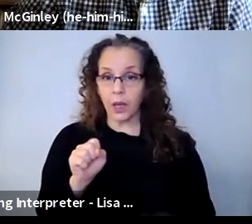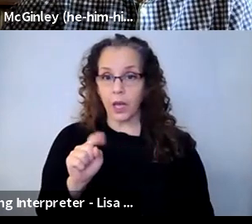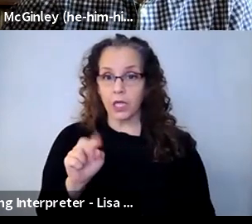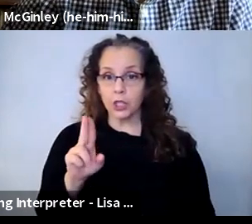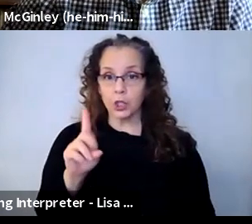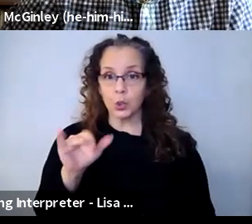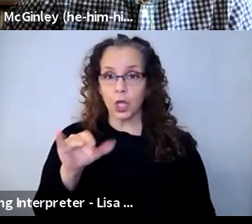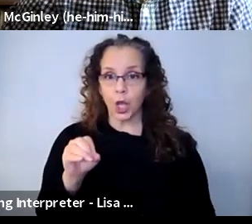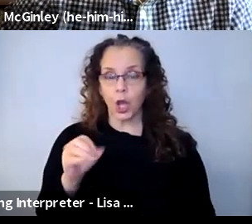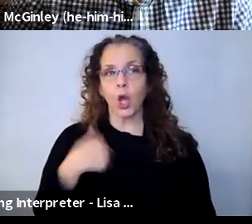typically are doing.